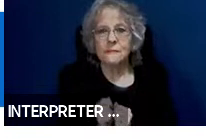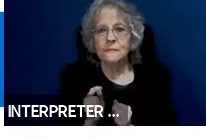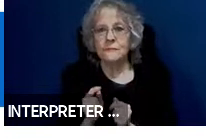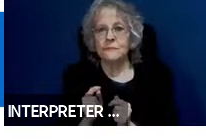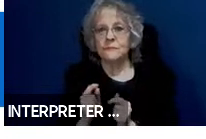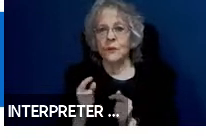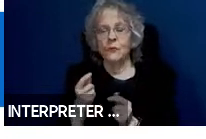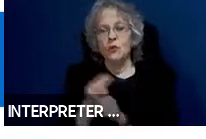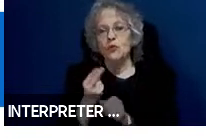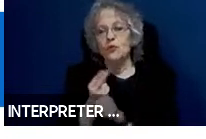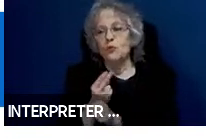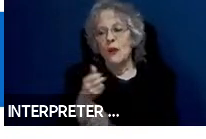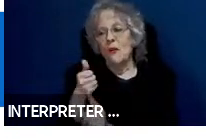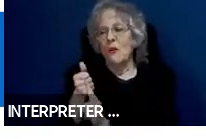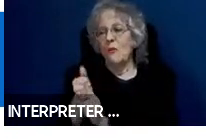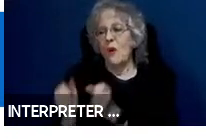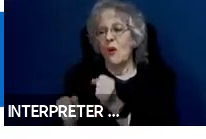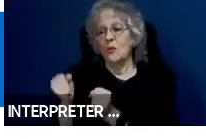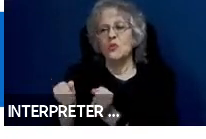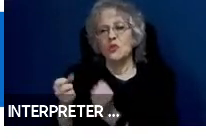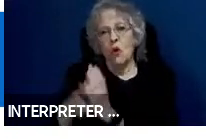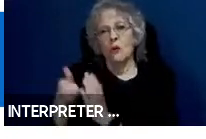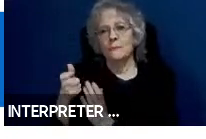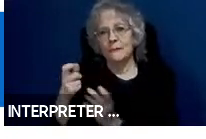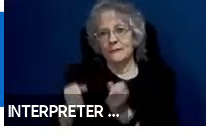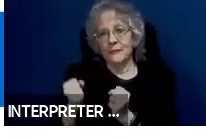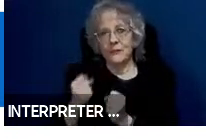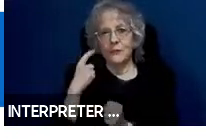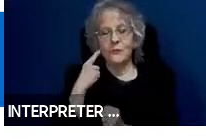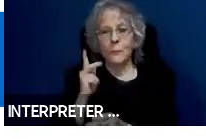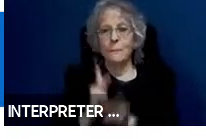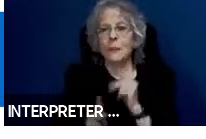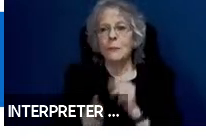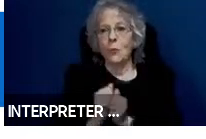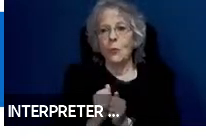with cognitive disabilities. And this is actually much more complicated than it first appears.